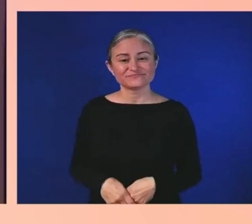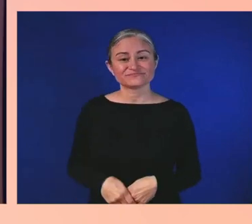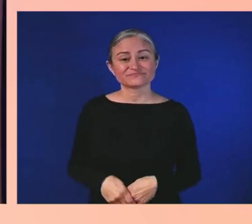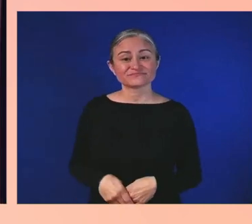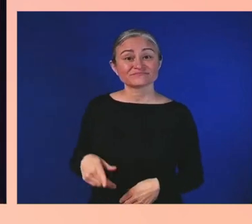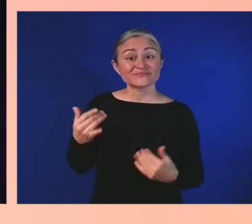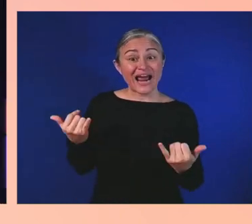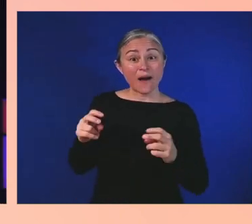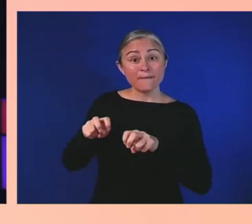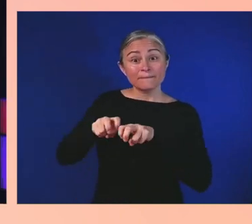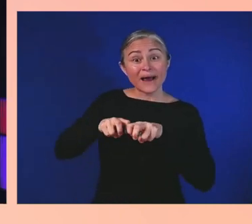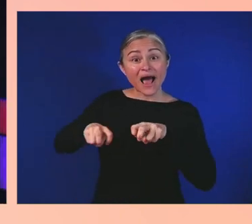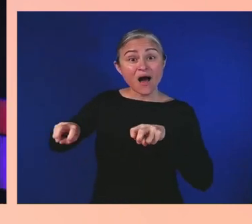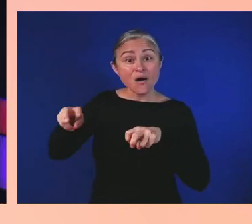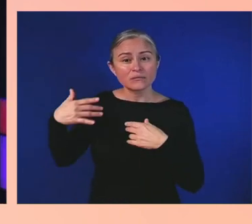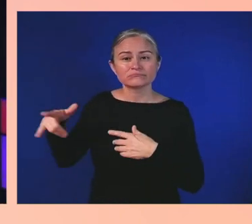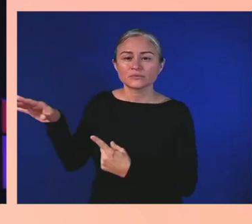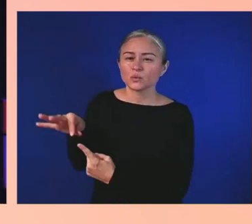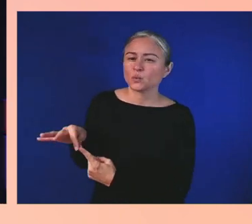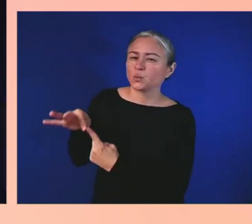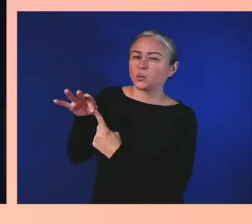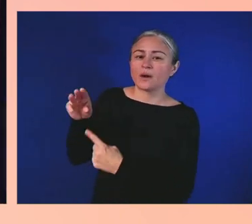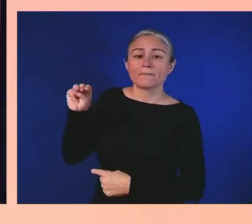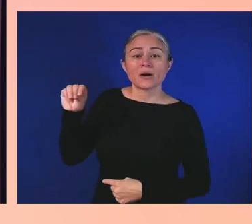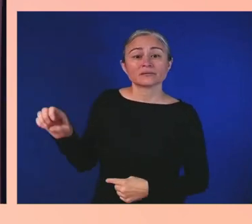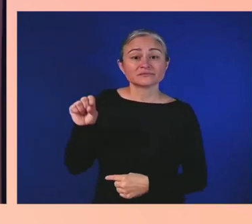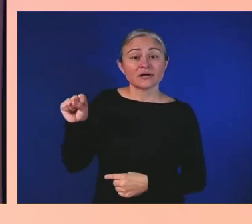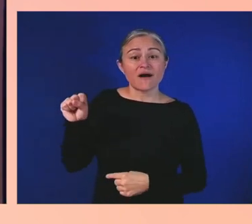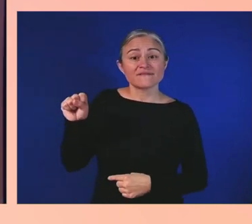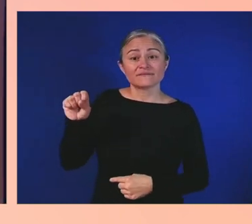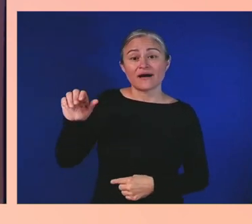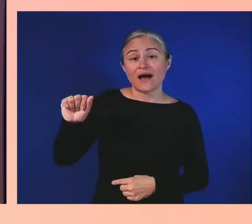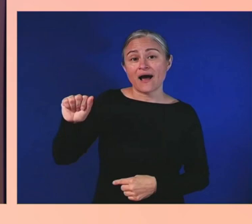Director of Inclusion and Accessibility here, in our events team,